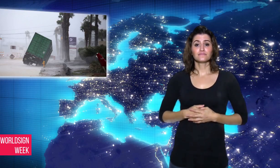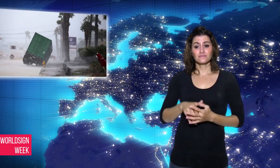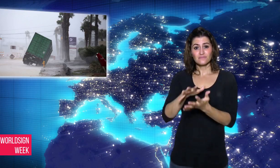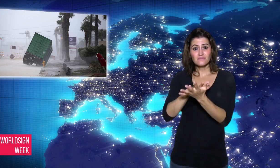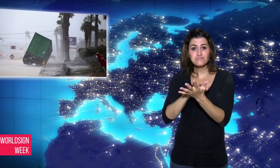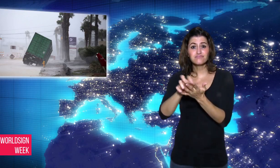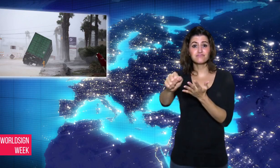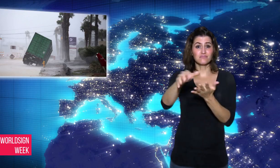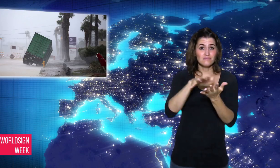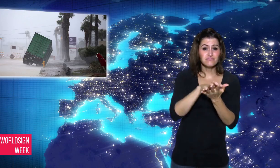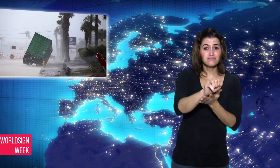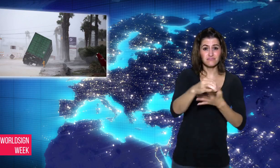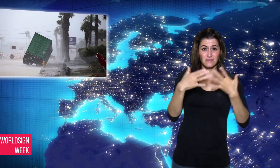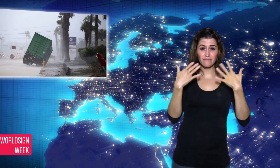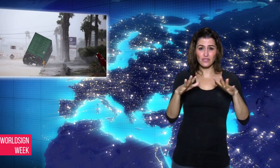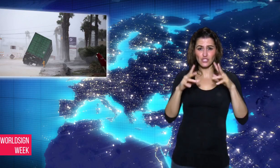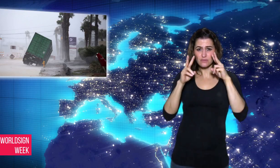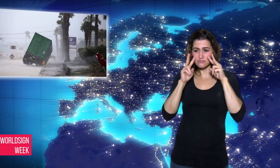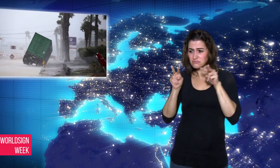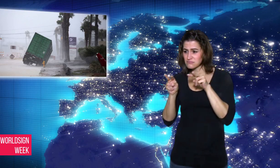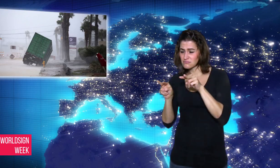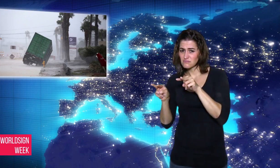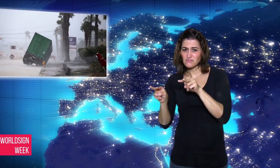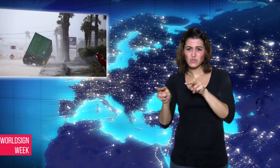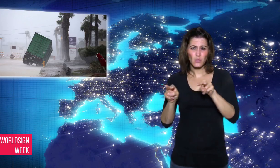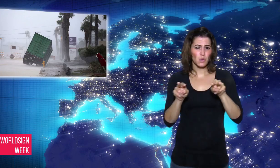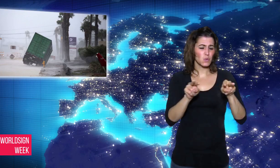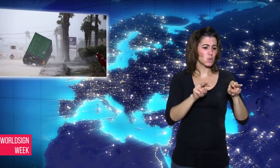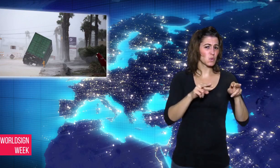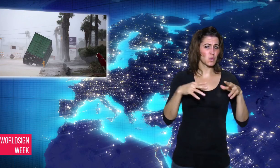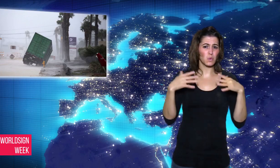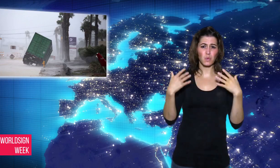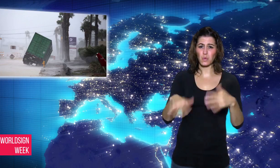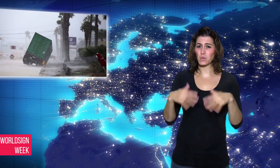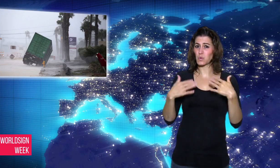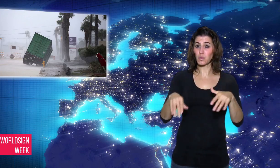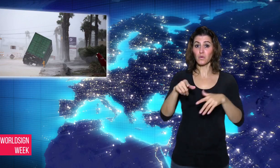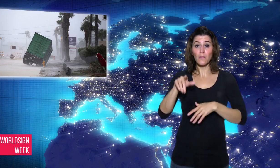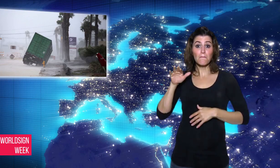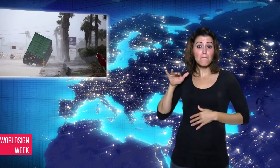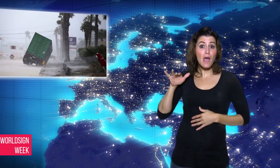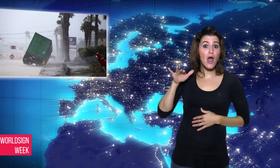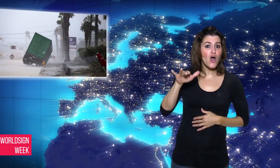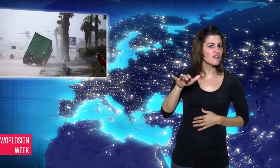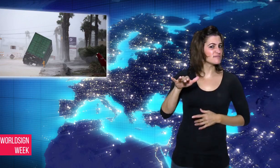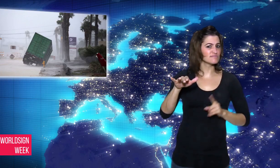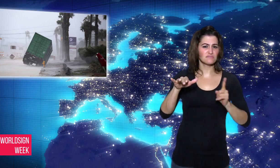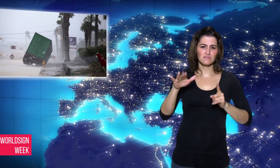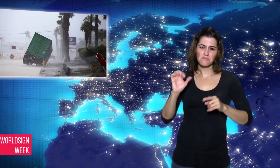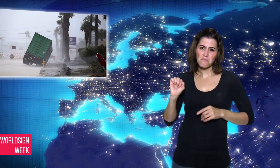making it one of the most costly US